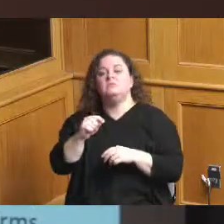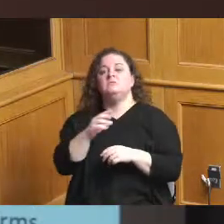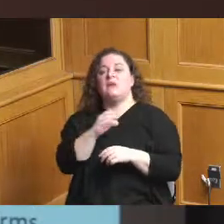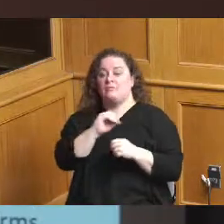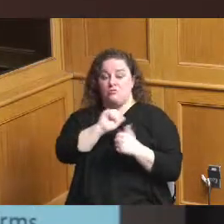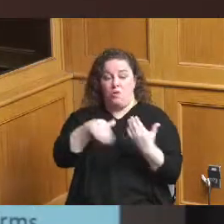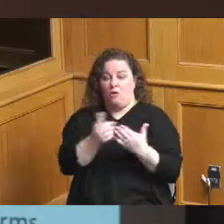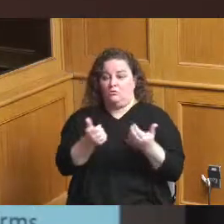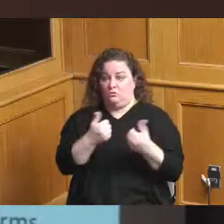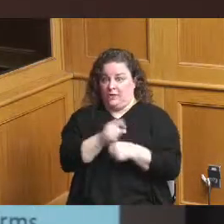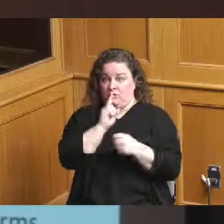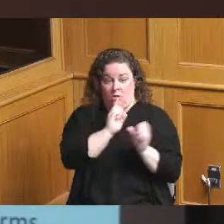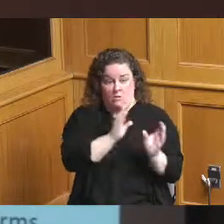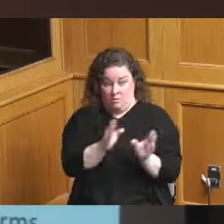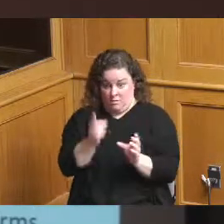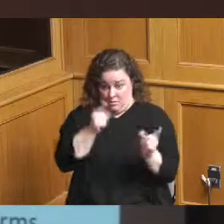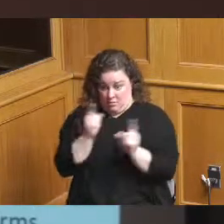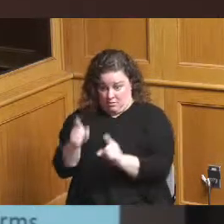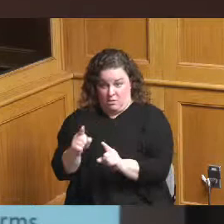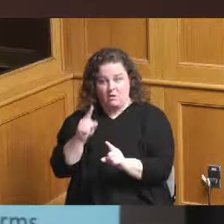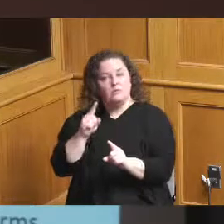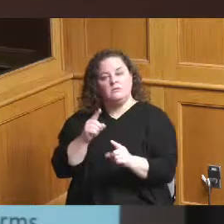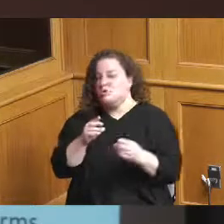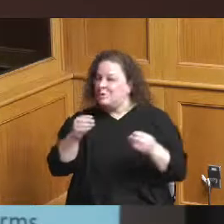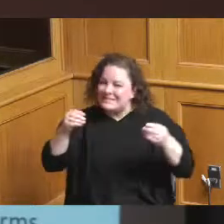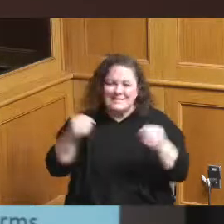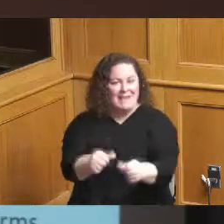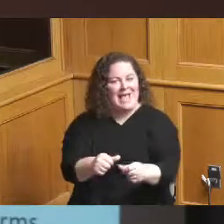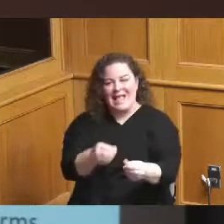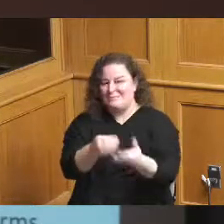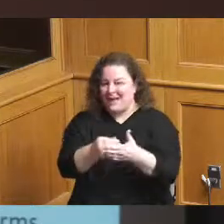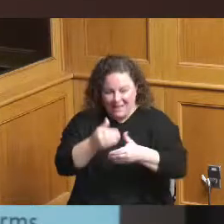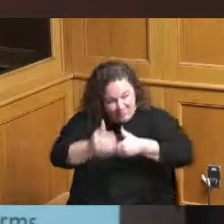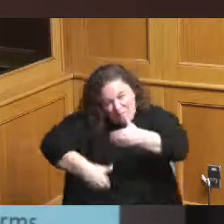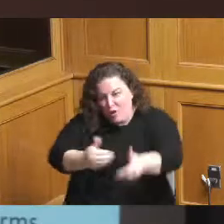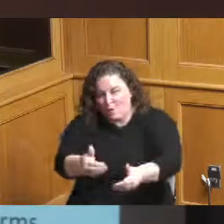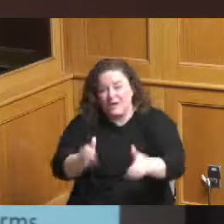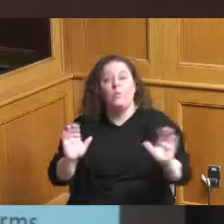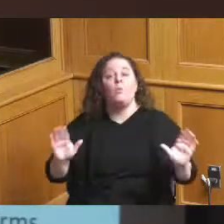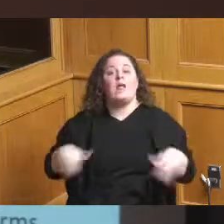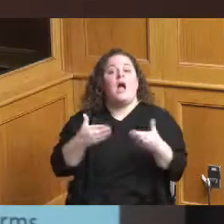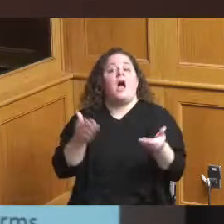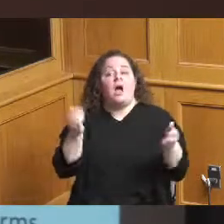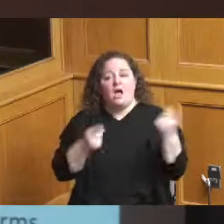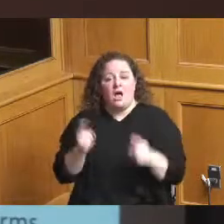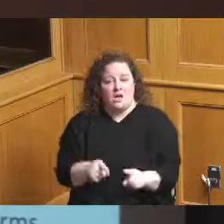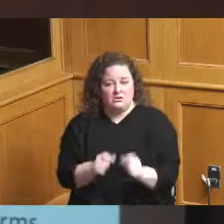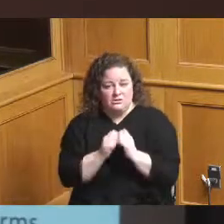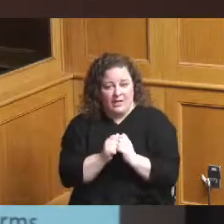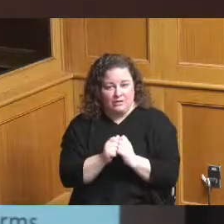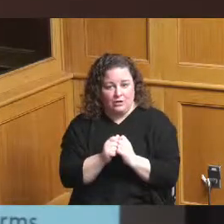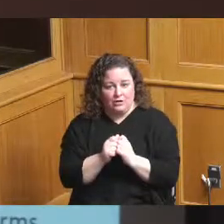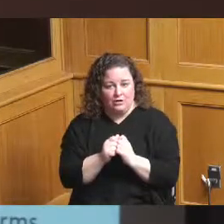anything forward idea is that we could work with all the parties with sort of that emphasis behind